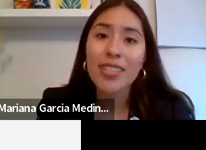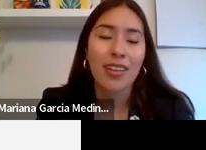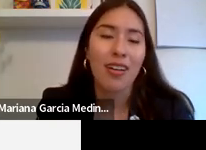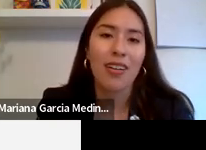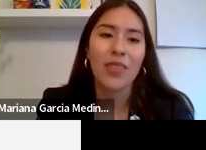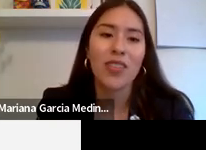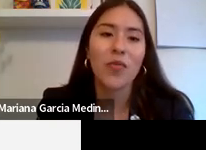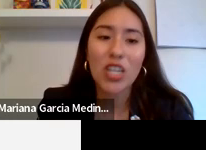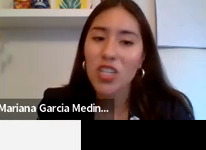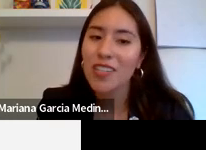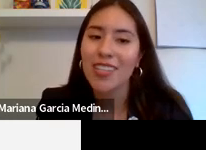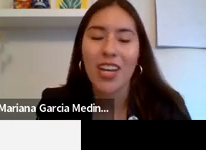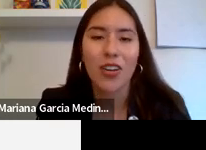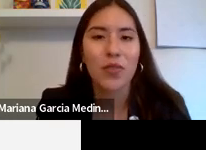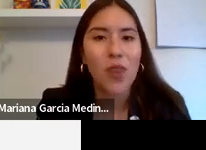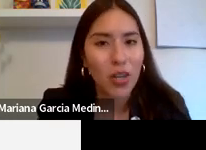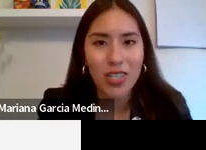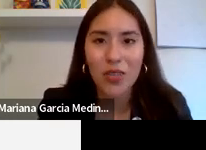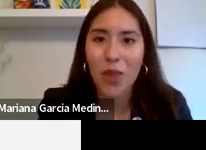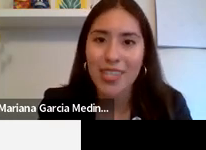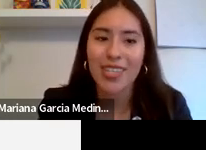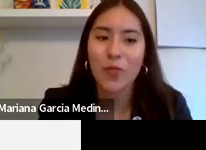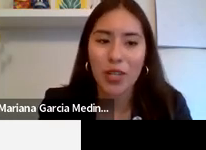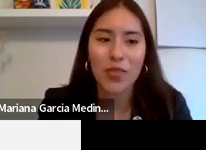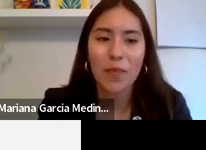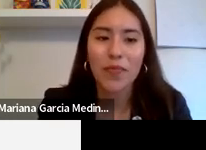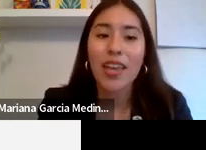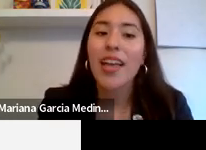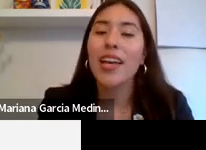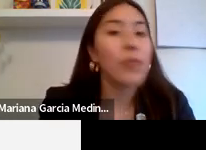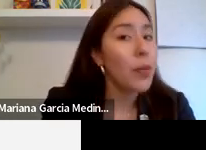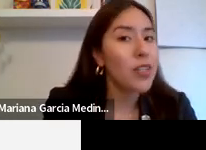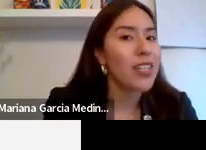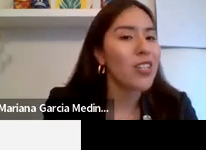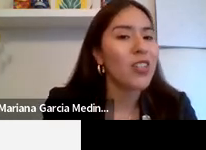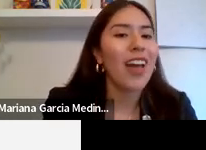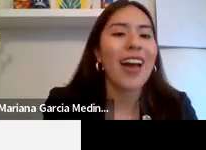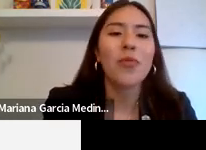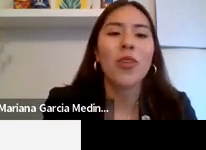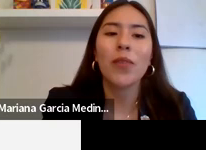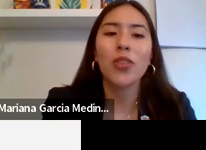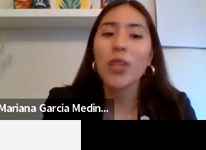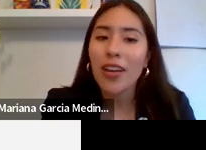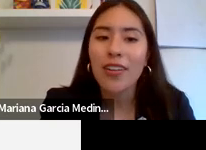As well. Our state has an imperfect history and much more work to do, and our state has also engaged in important innovations in the area of democracy, rights